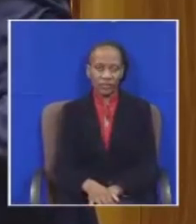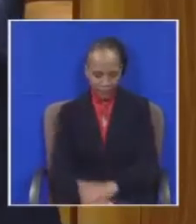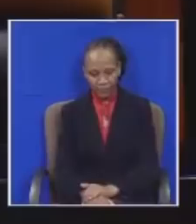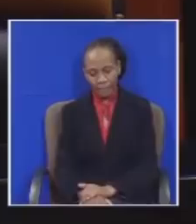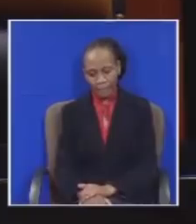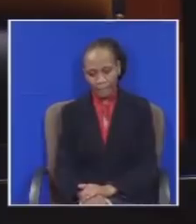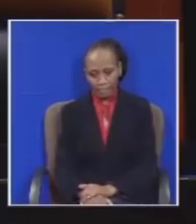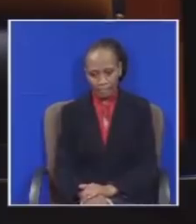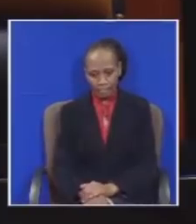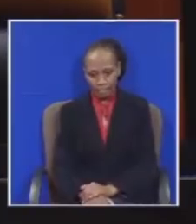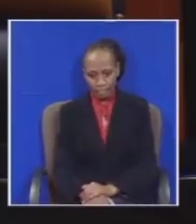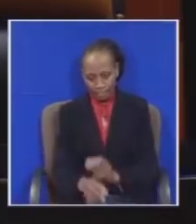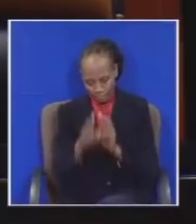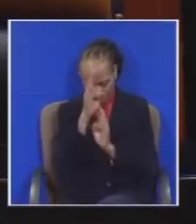The one Honorable Hlowama